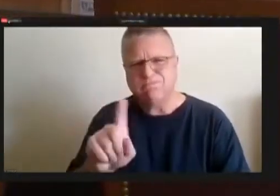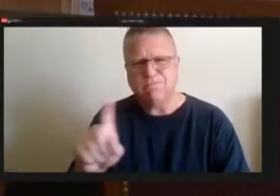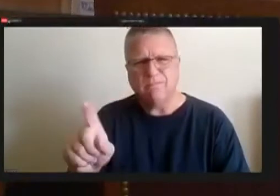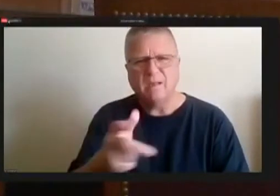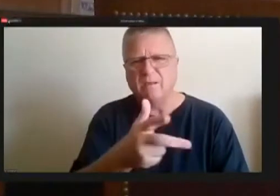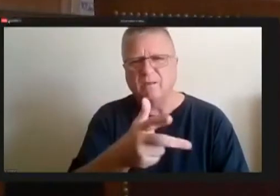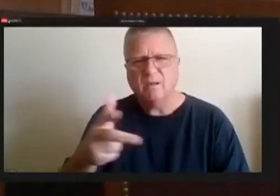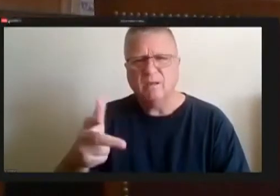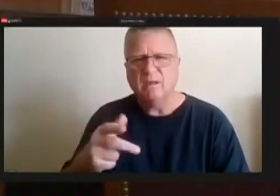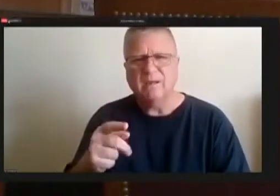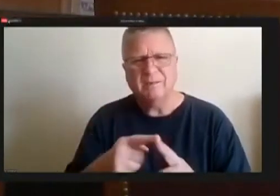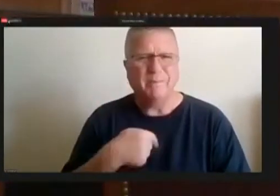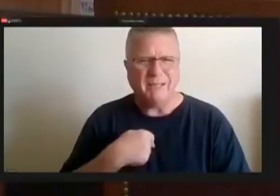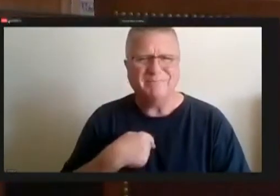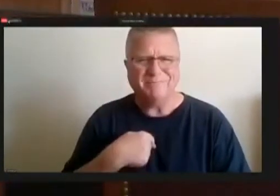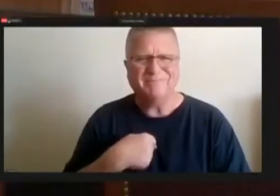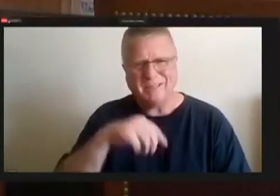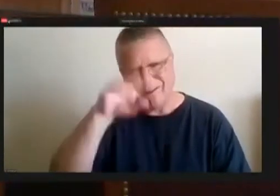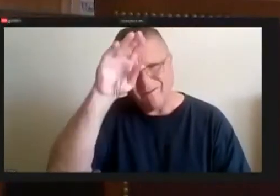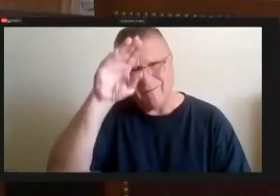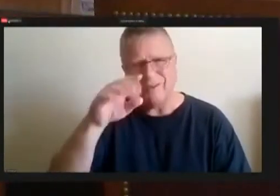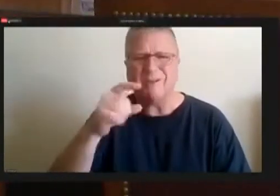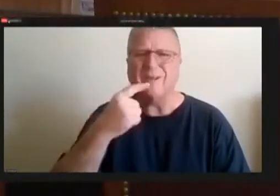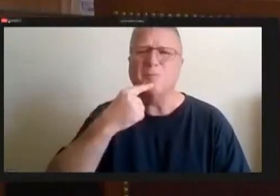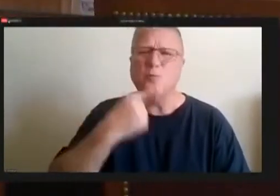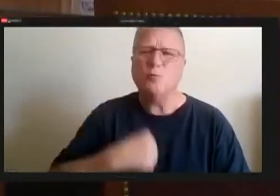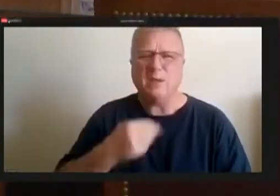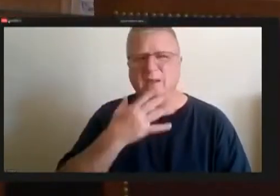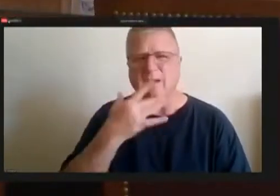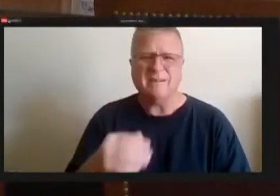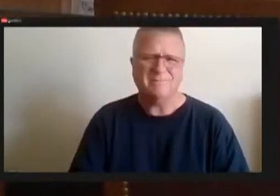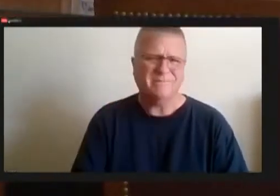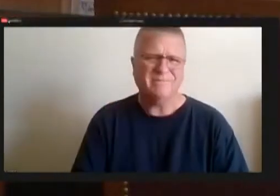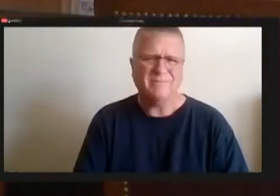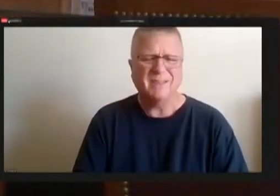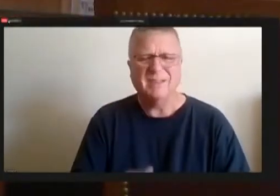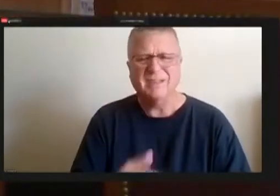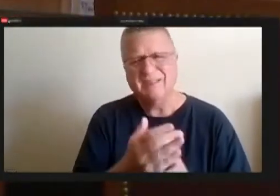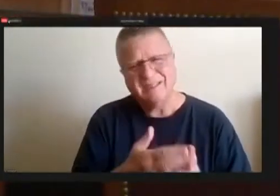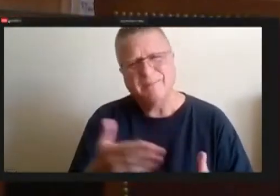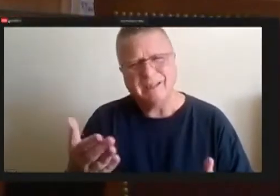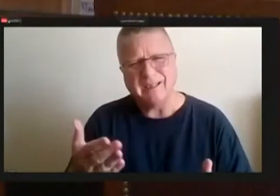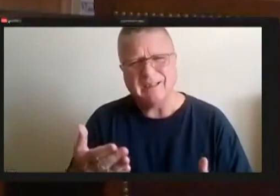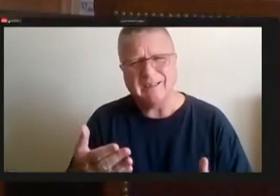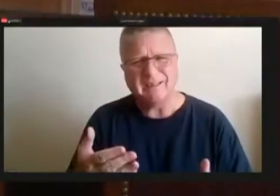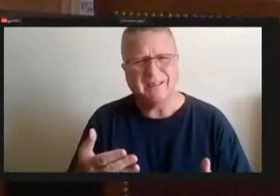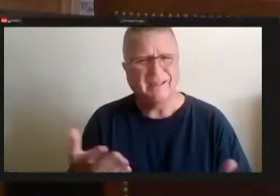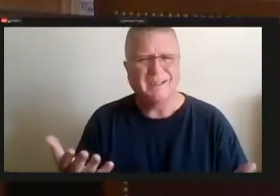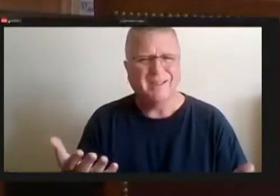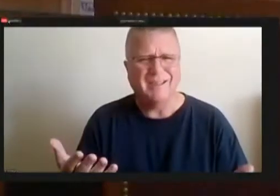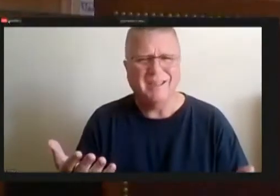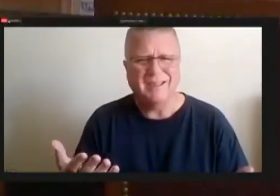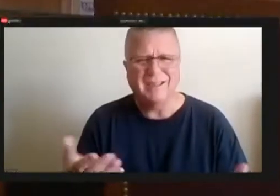Okay, you know I mean we, you know, certain things are just shouldn't be messed with fire